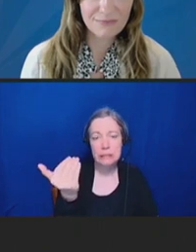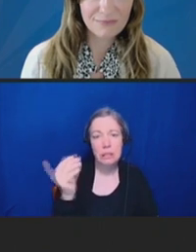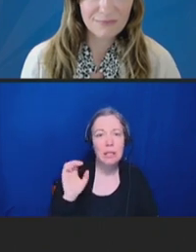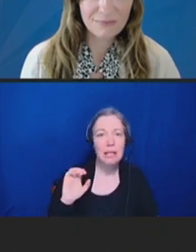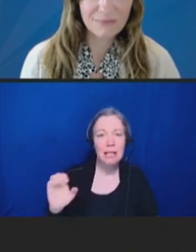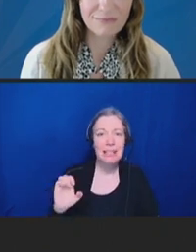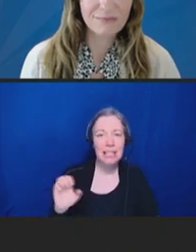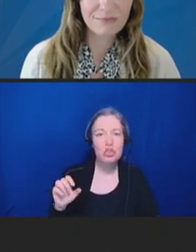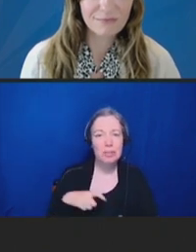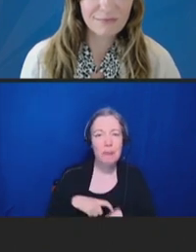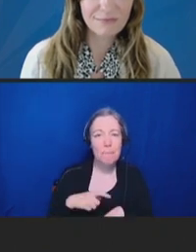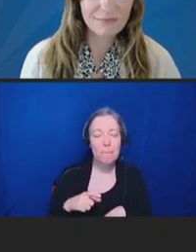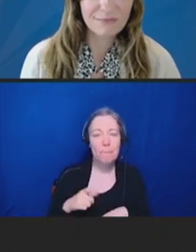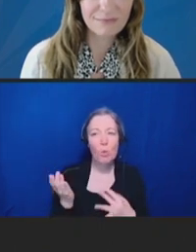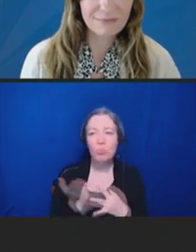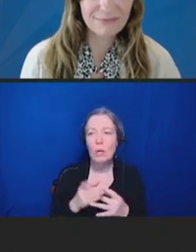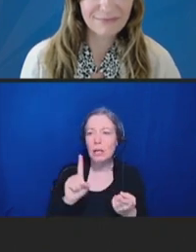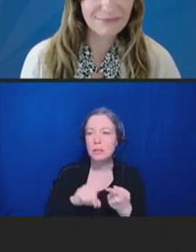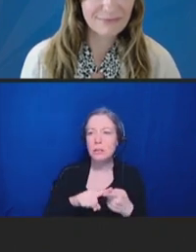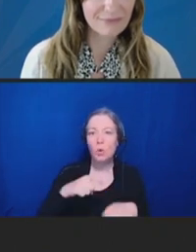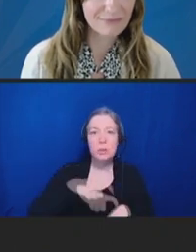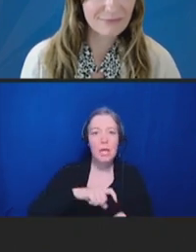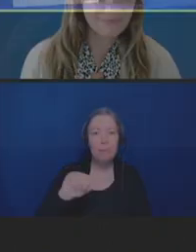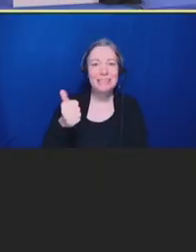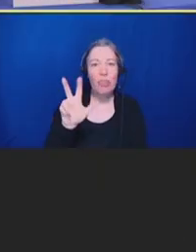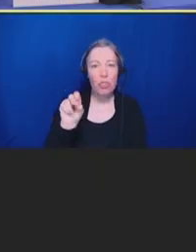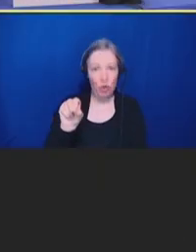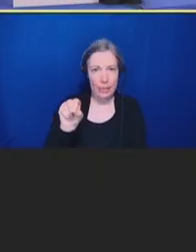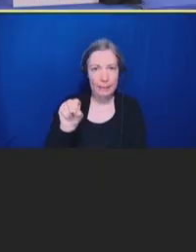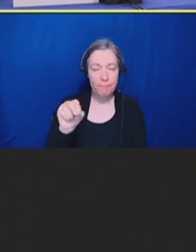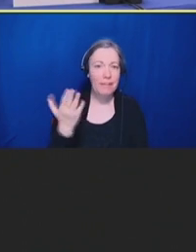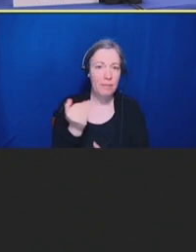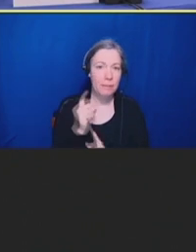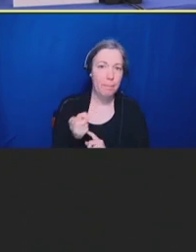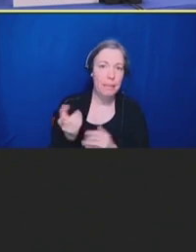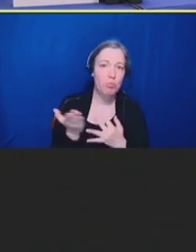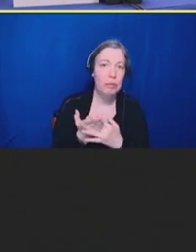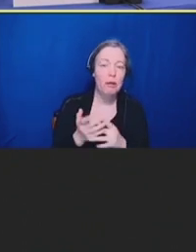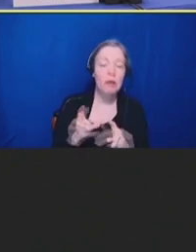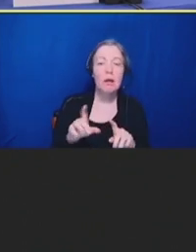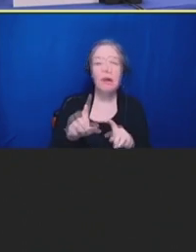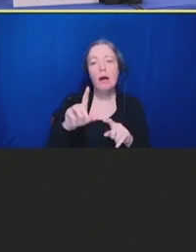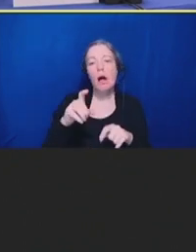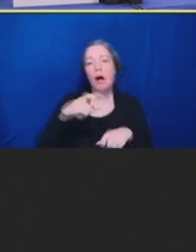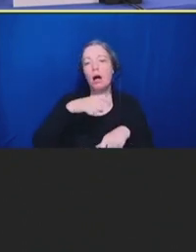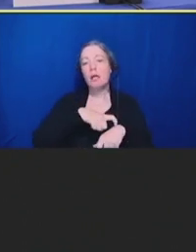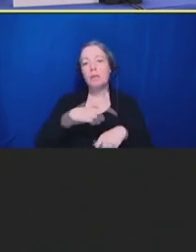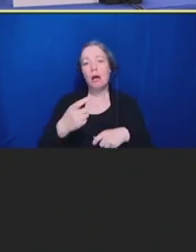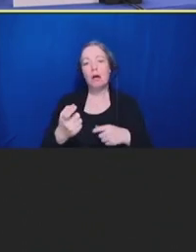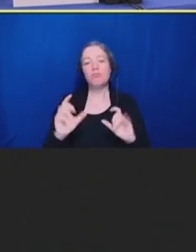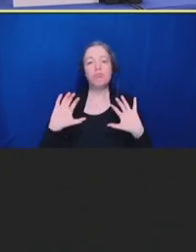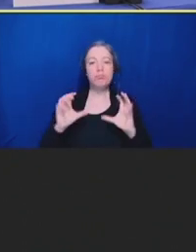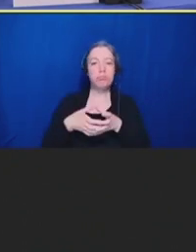break until 10:30 Eastern Time. At that time, we will come back for promoting public health